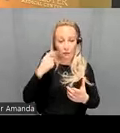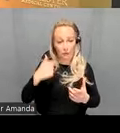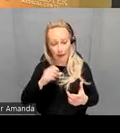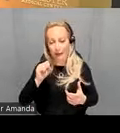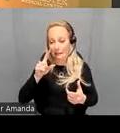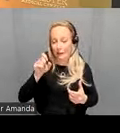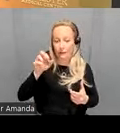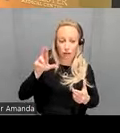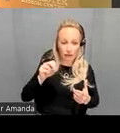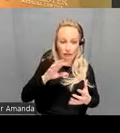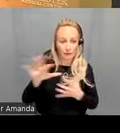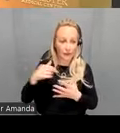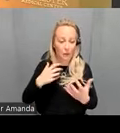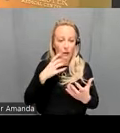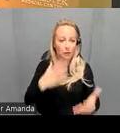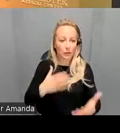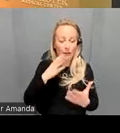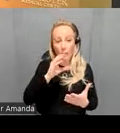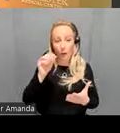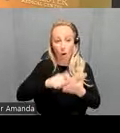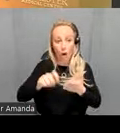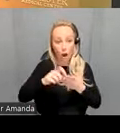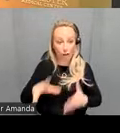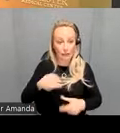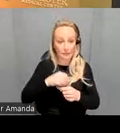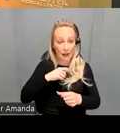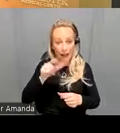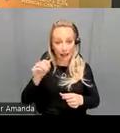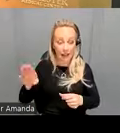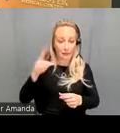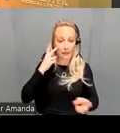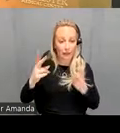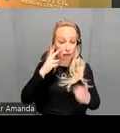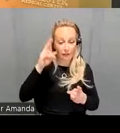to thank the co-authors and also the people uh who are in my lab the vision of psychosis lab